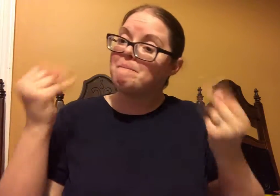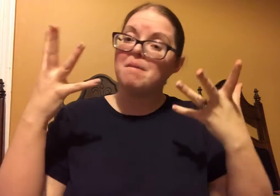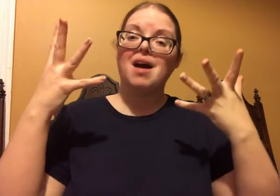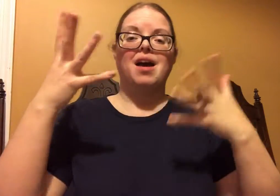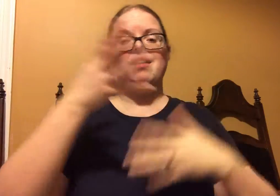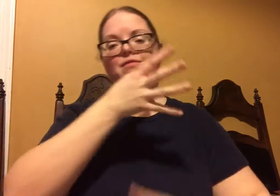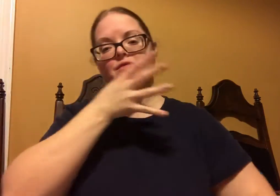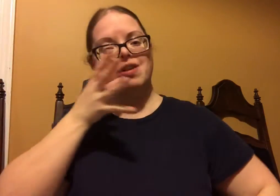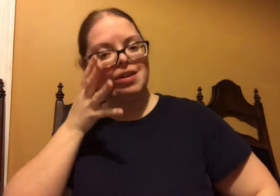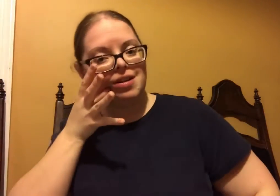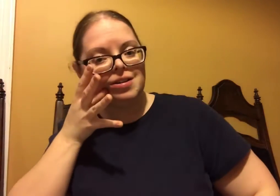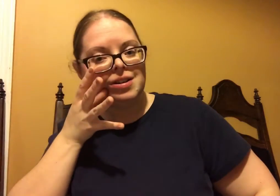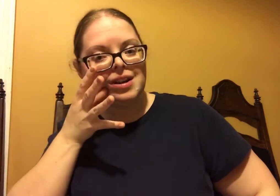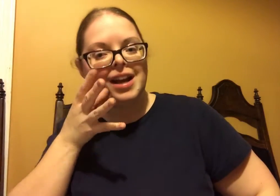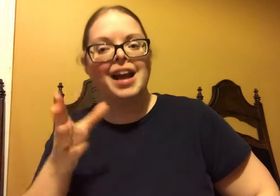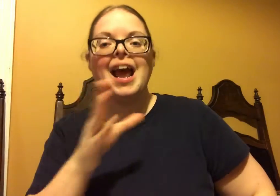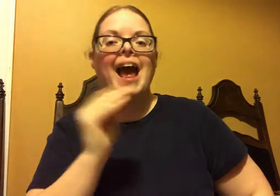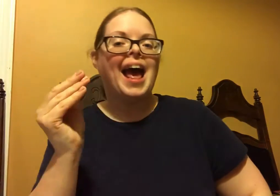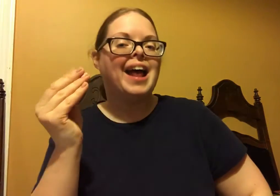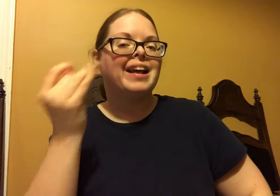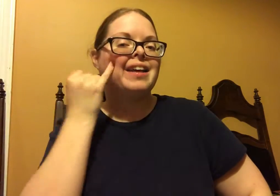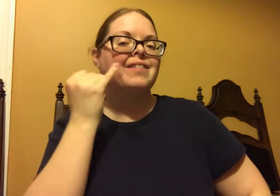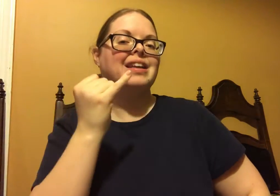They have many farms.